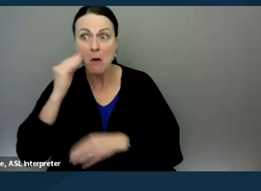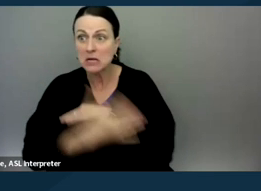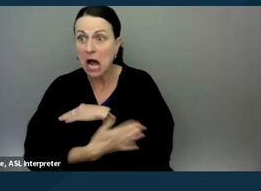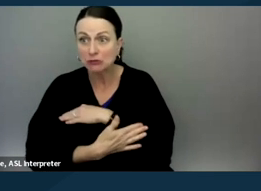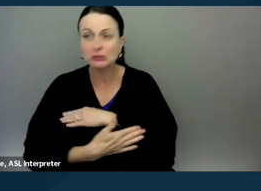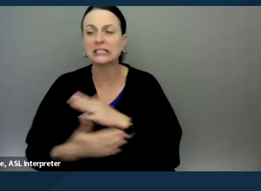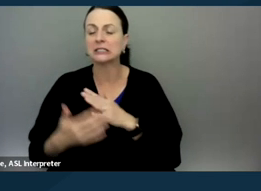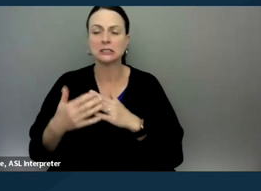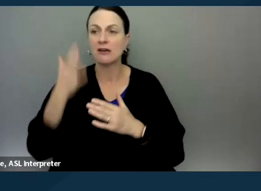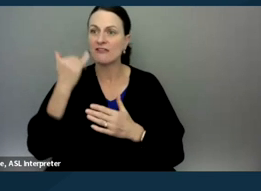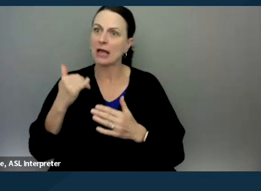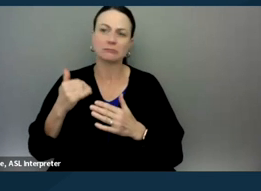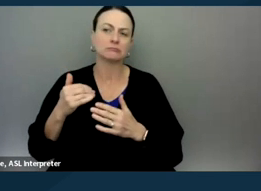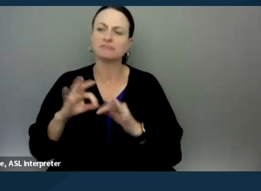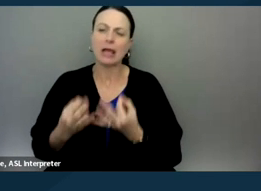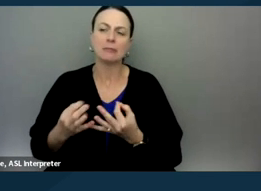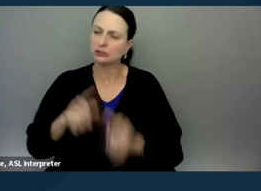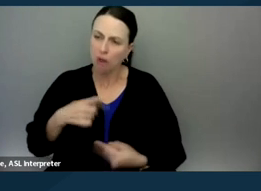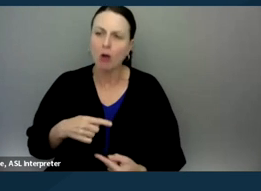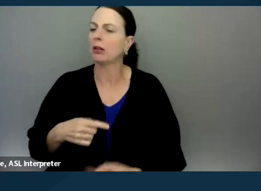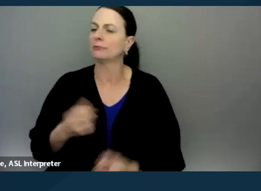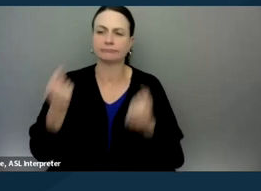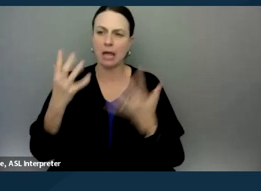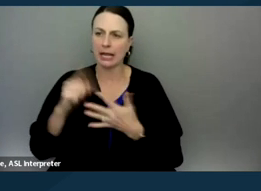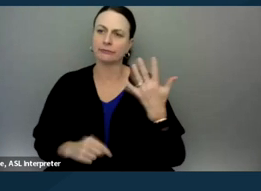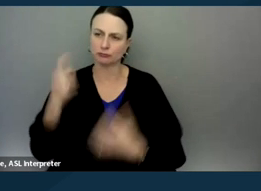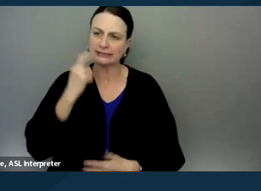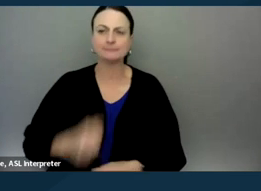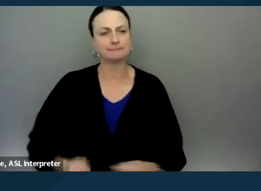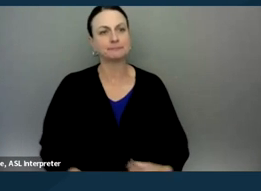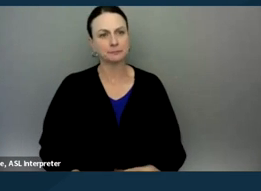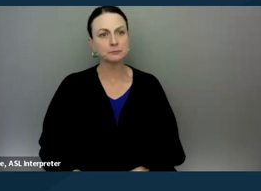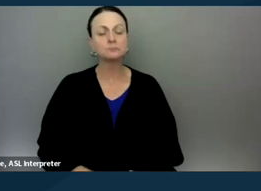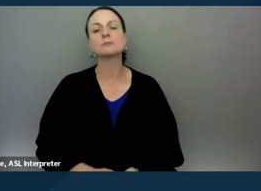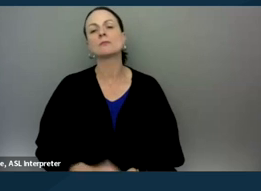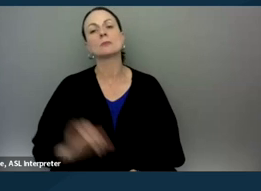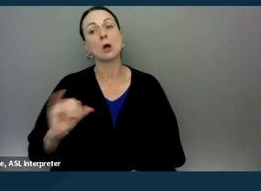our families struggle with this. The other piece about it is, you know, as a parent advocate, you know,